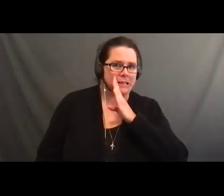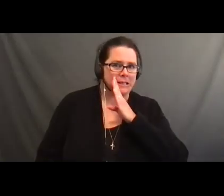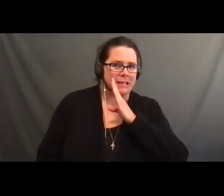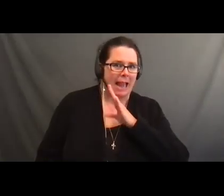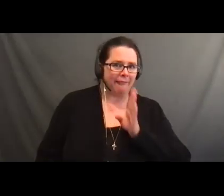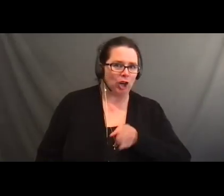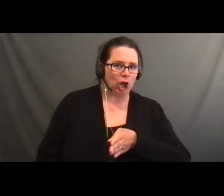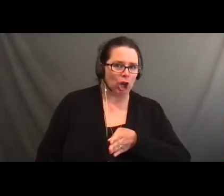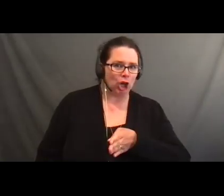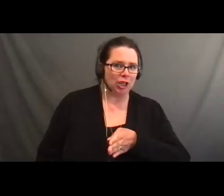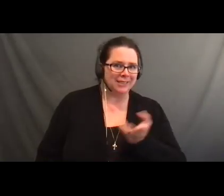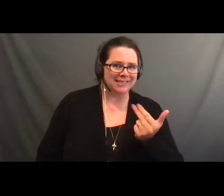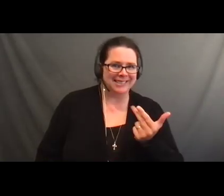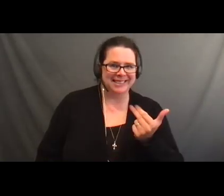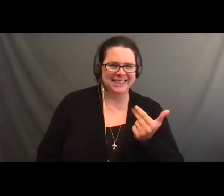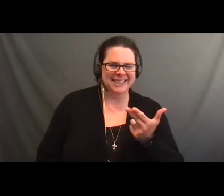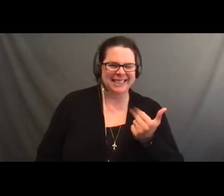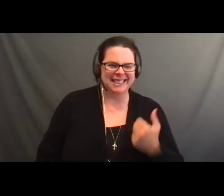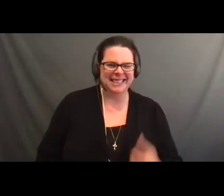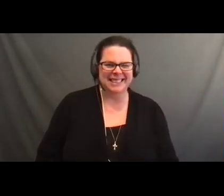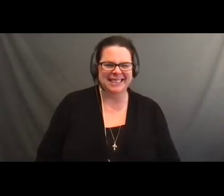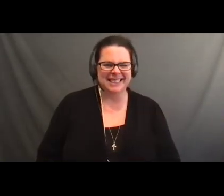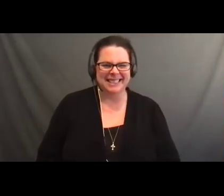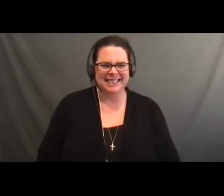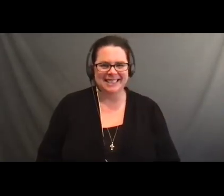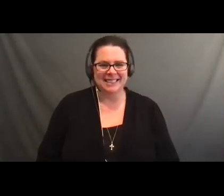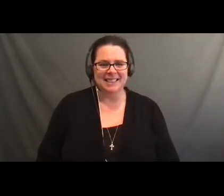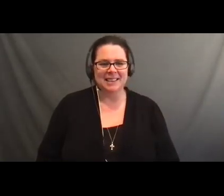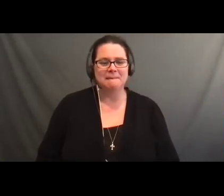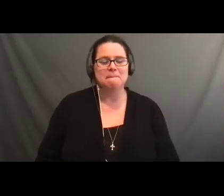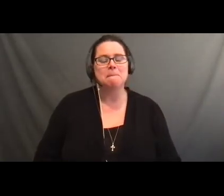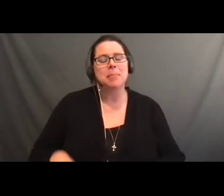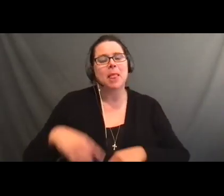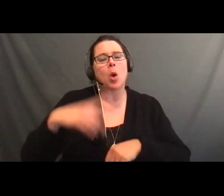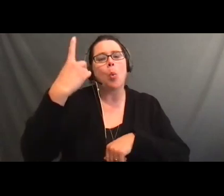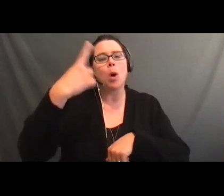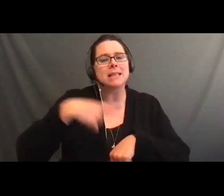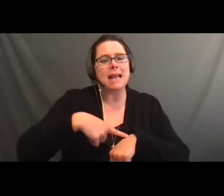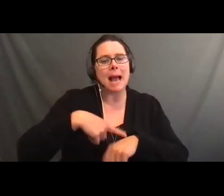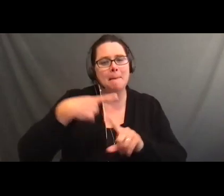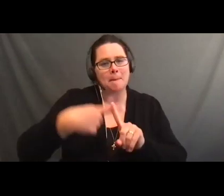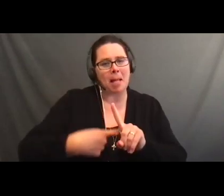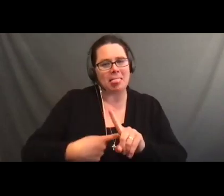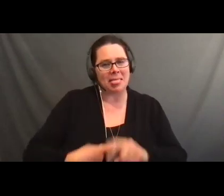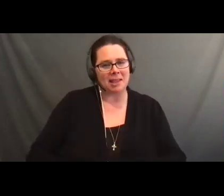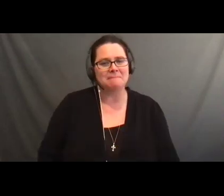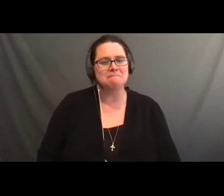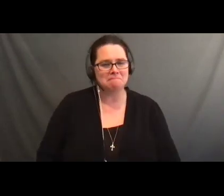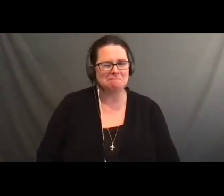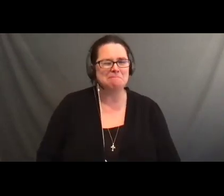all of us who have made fools of ourselves on the bowling alley.